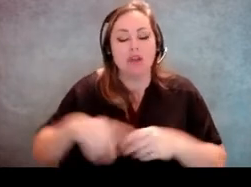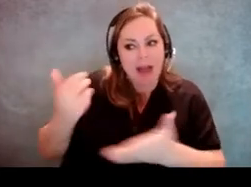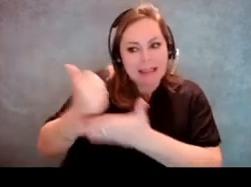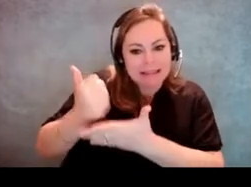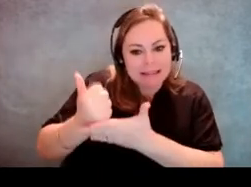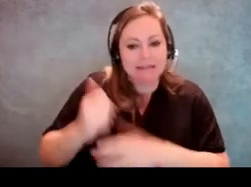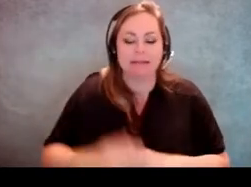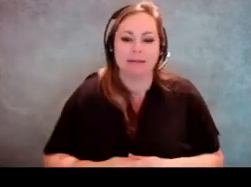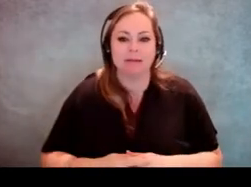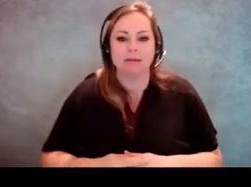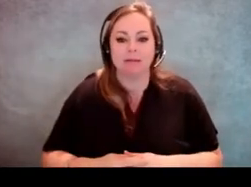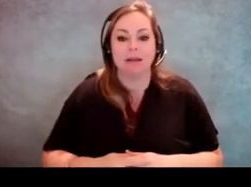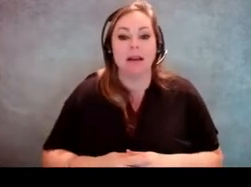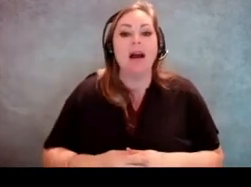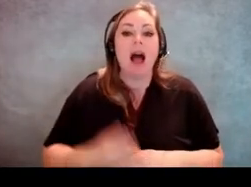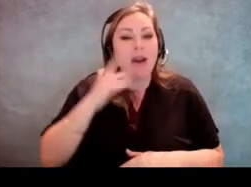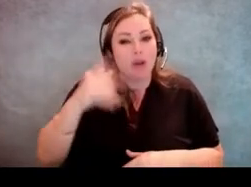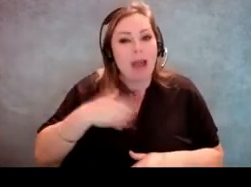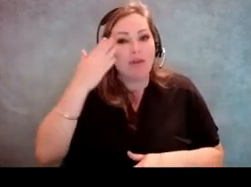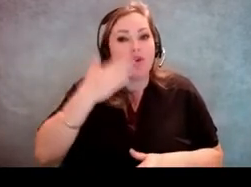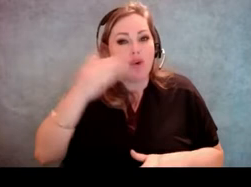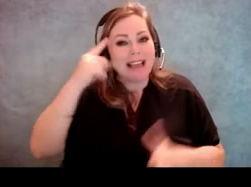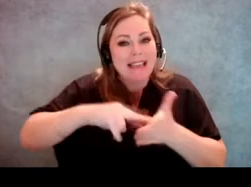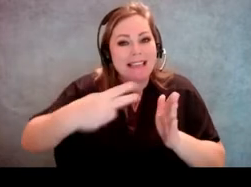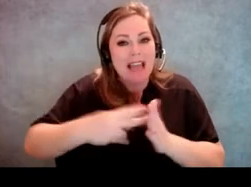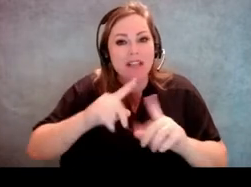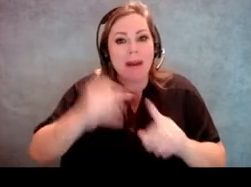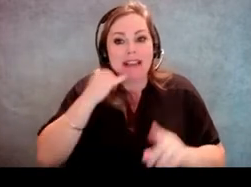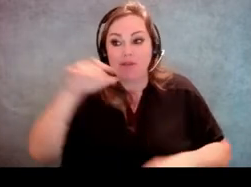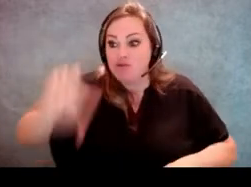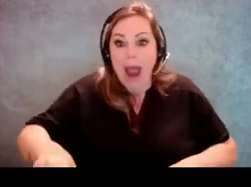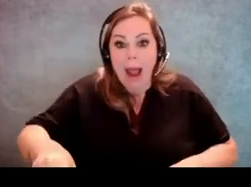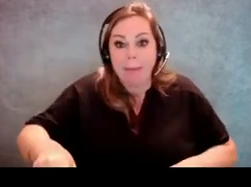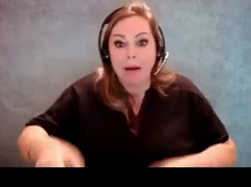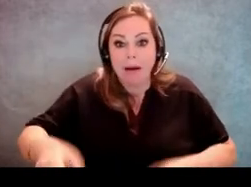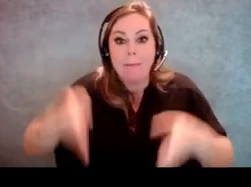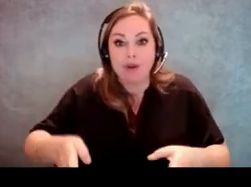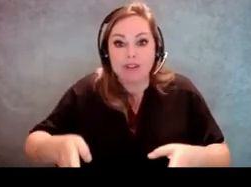Even if you mean well, it could be seen as you grabbing on somebody that didn't wanna be grabbed on.